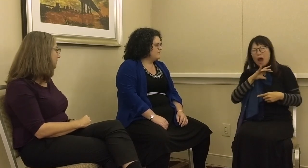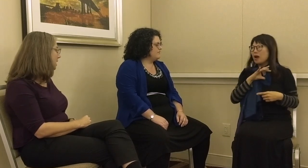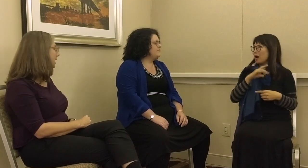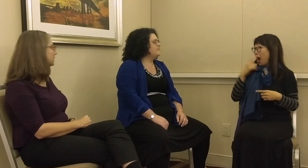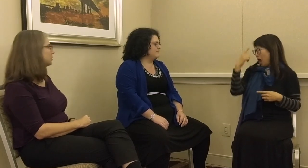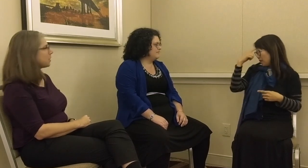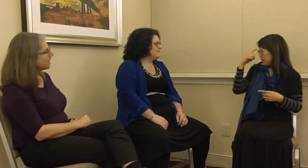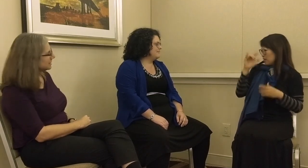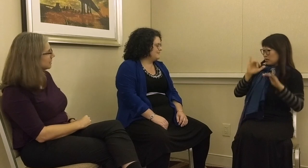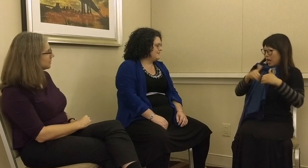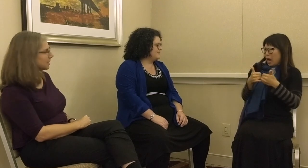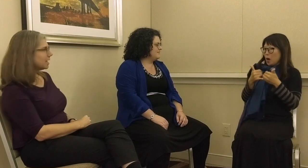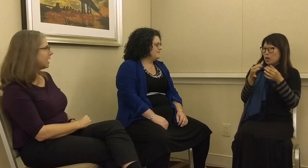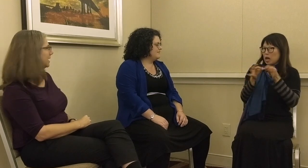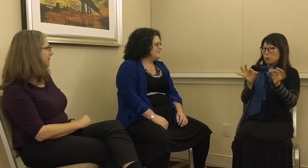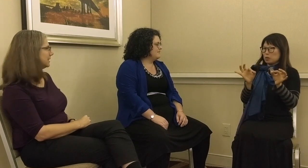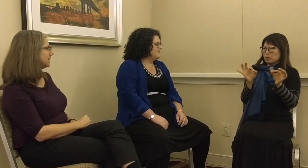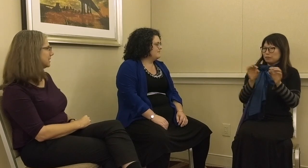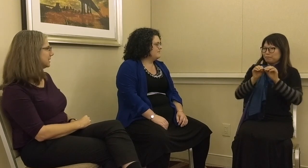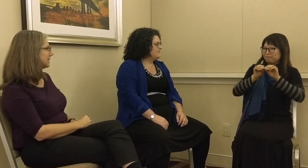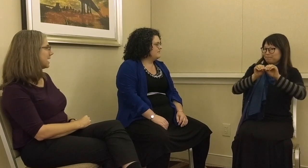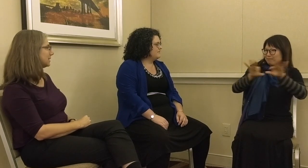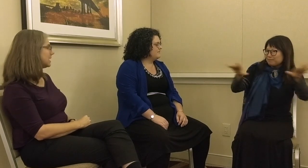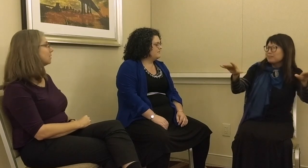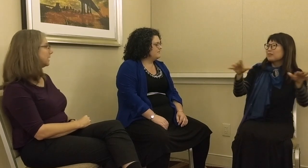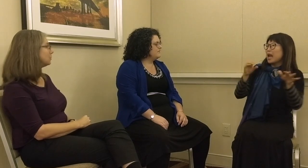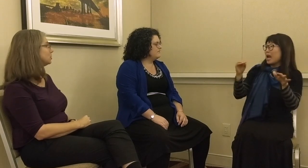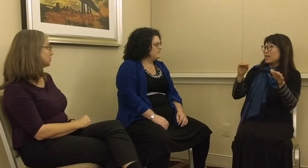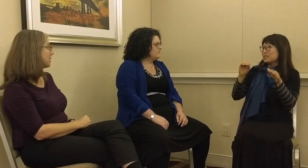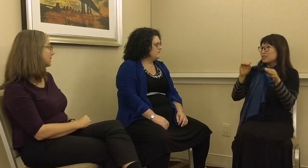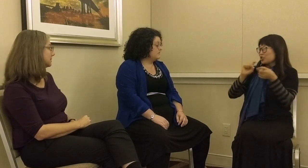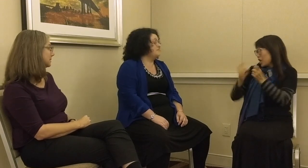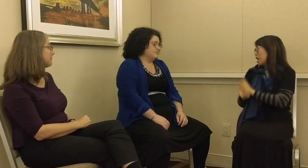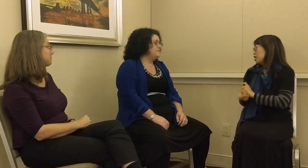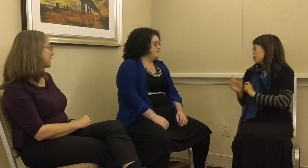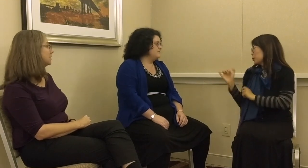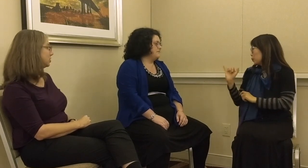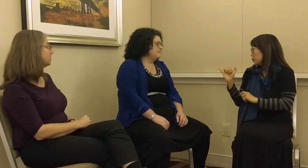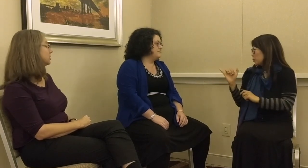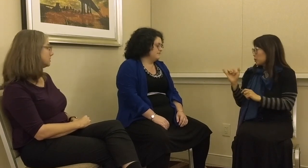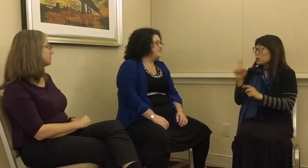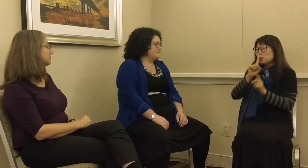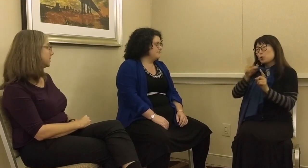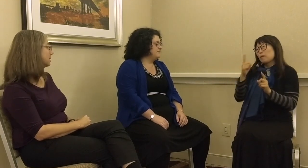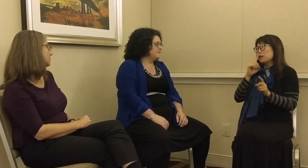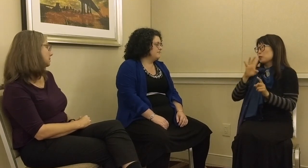me new signs, new concepts. I think that that is how language spreads and changes because